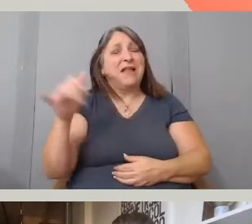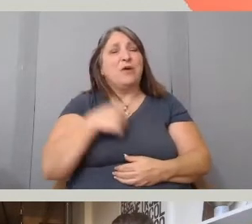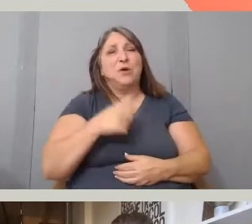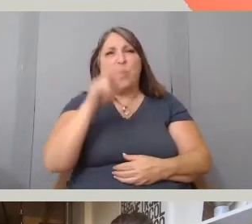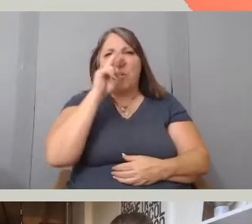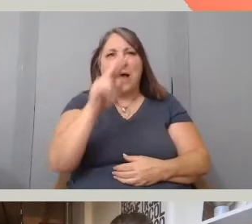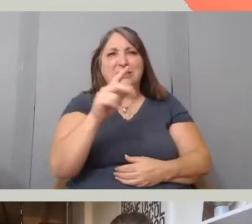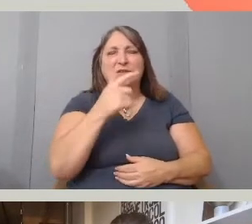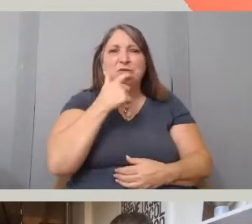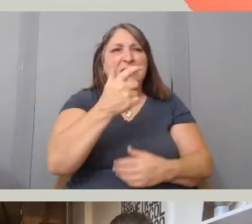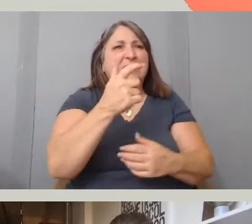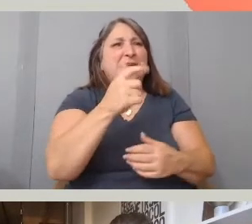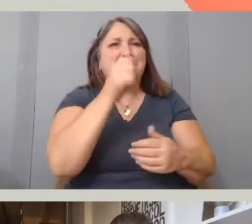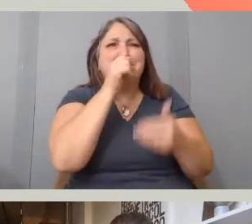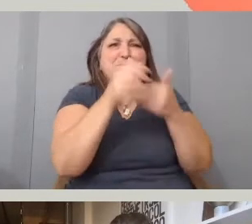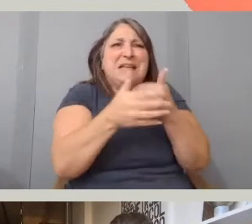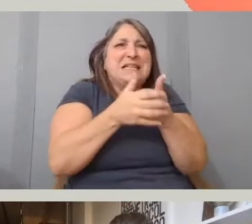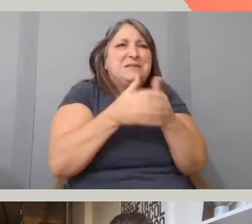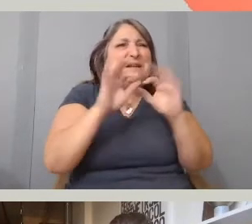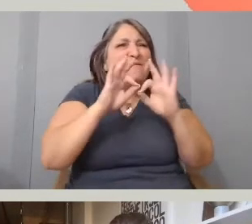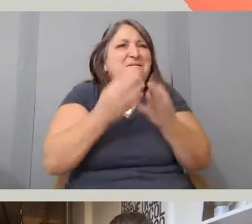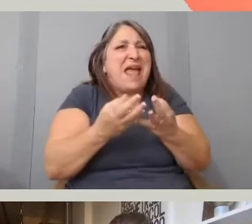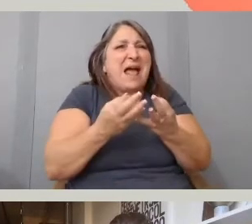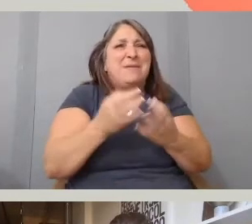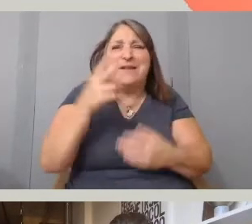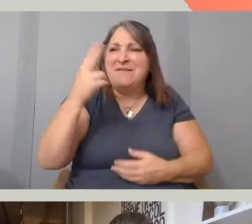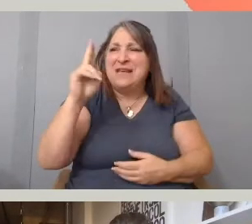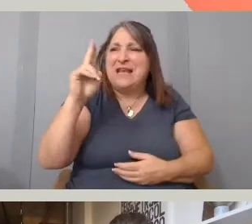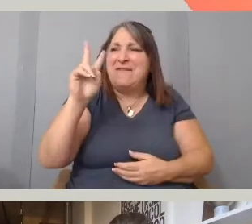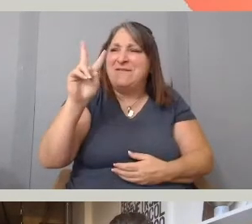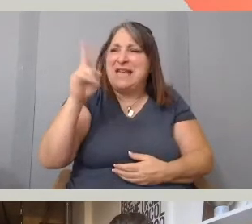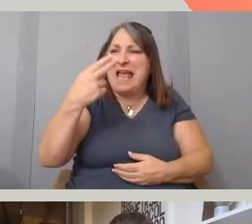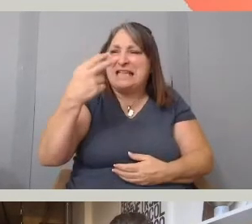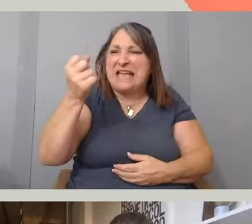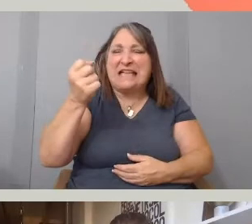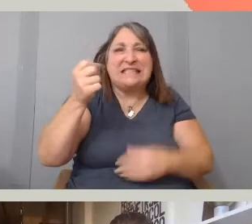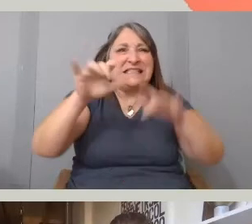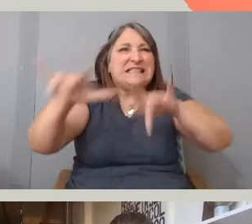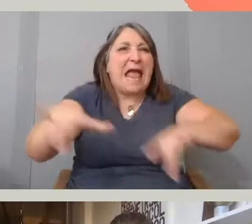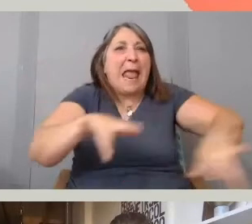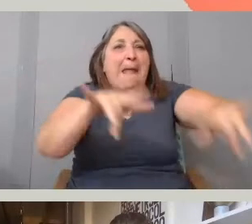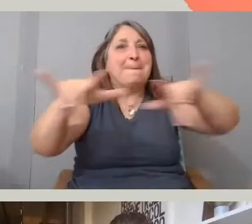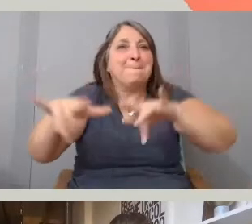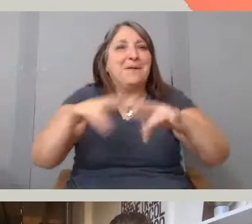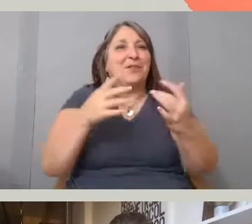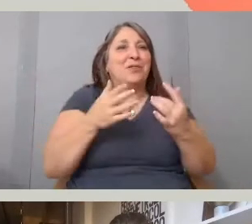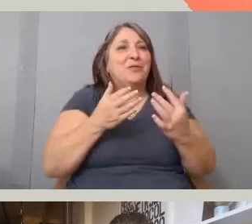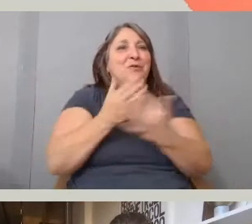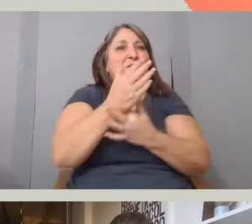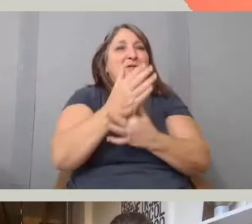to guide us throughout the entire film. So I'm very happy that I did two interview shots